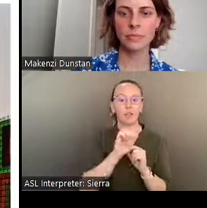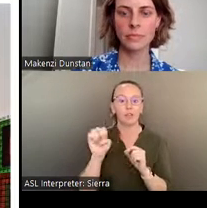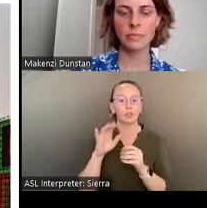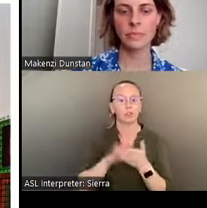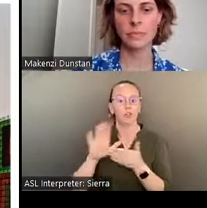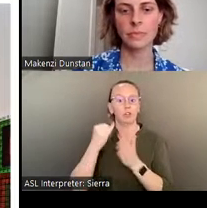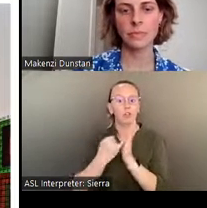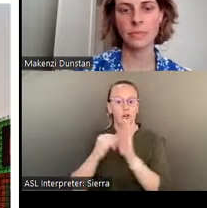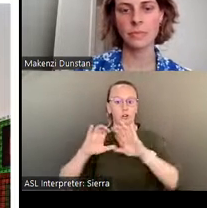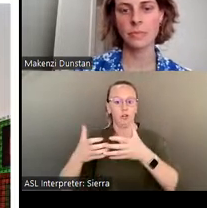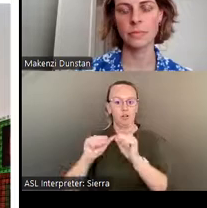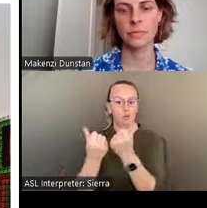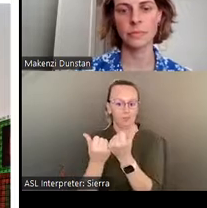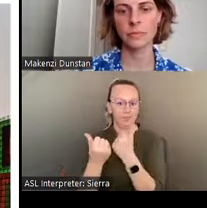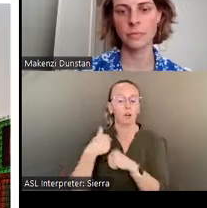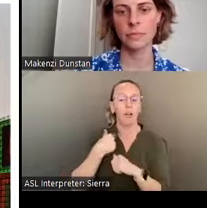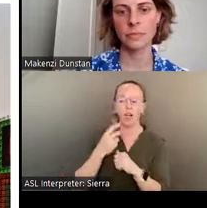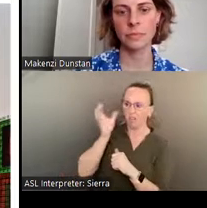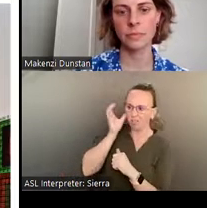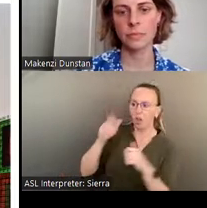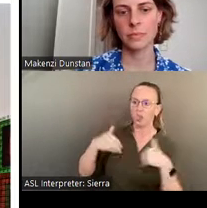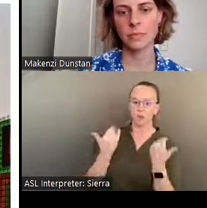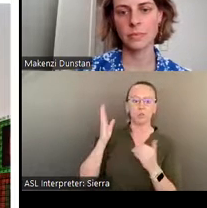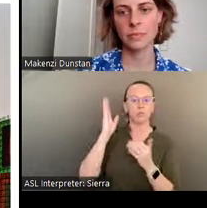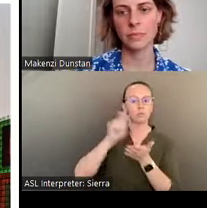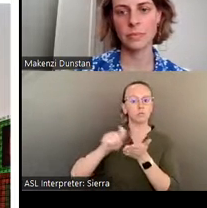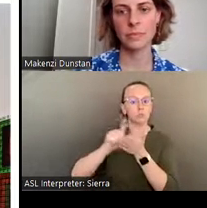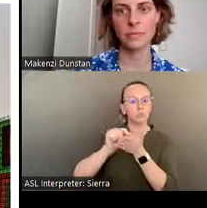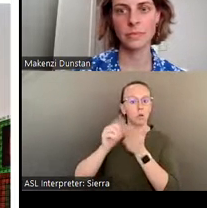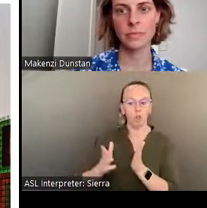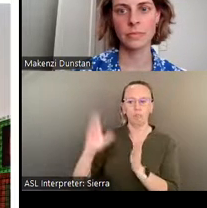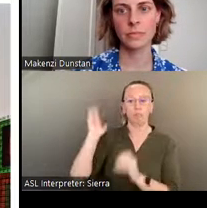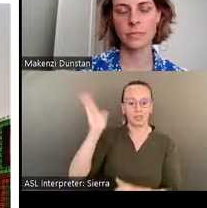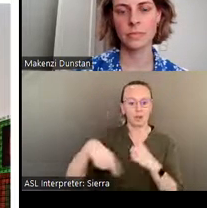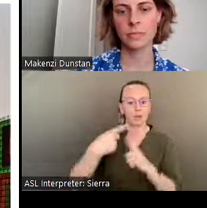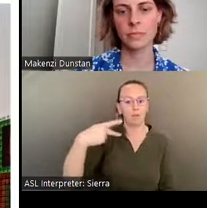I heard a young scholar present on Pasaquan and got a true deep dive into the man, the